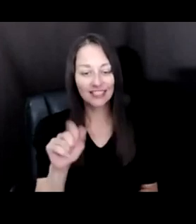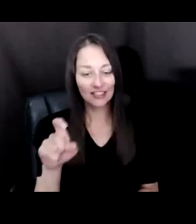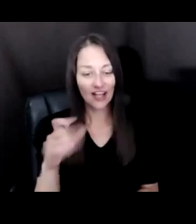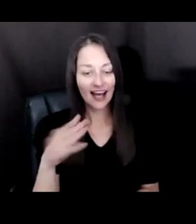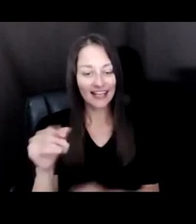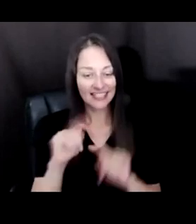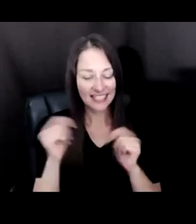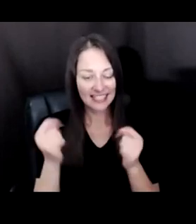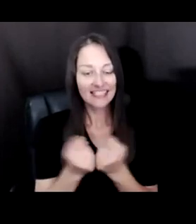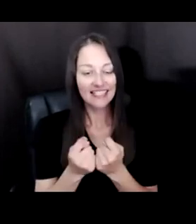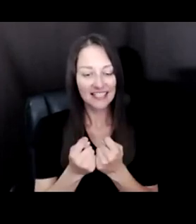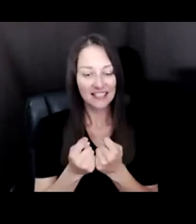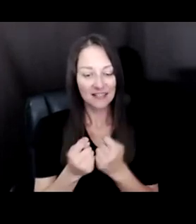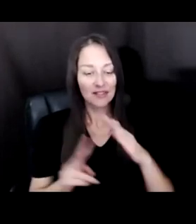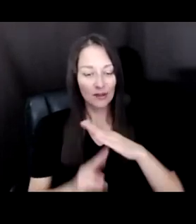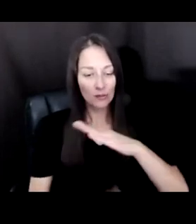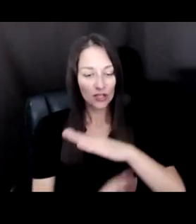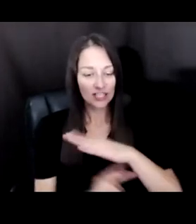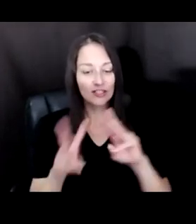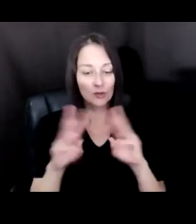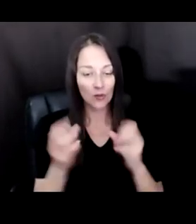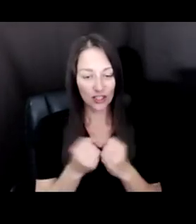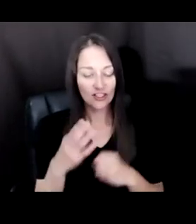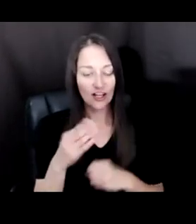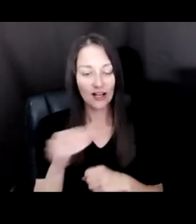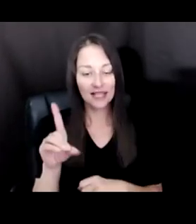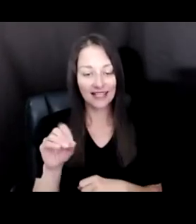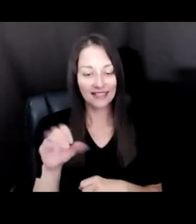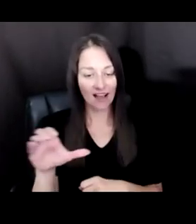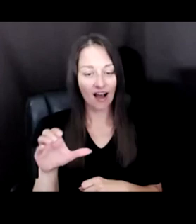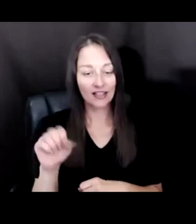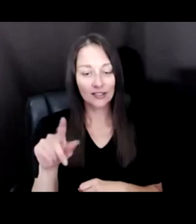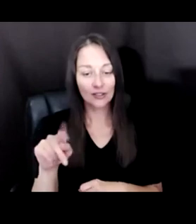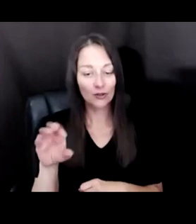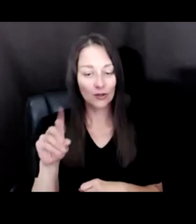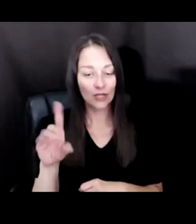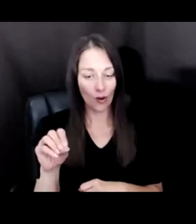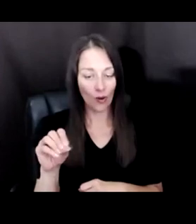BRIDGES WORKSHOP, AND THE DOC CONNECTOR STUDIO ON WHAT IS REALLY A SPECTACULARLY AMAZING REPORT.